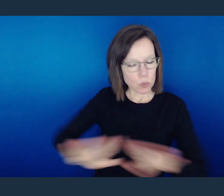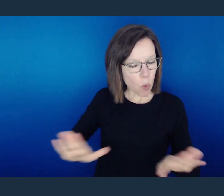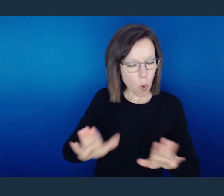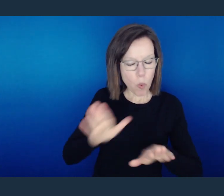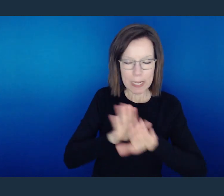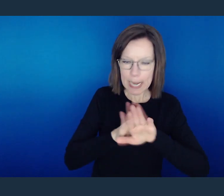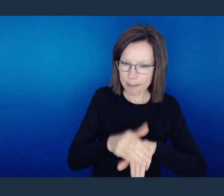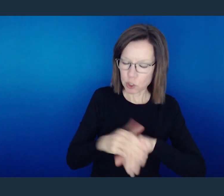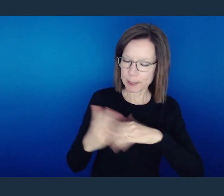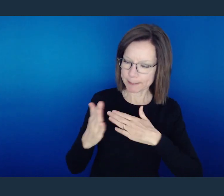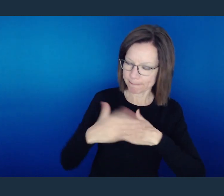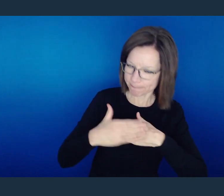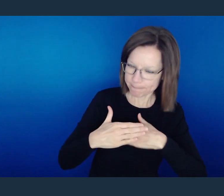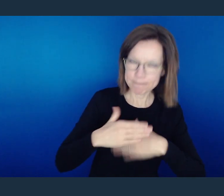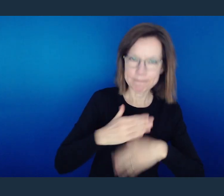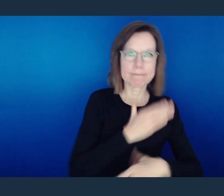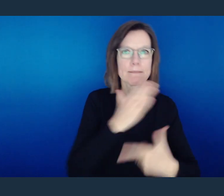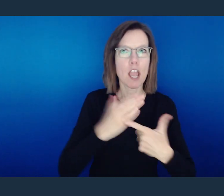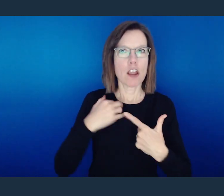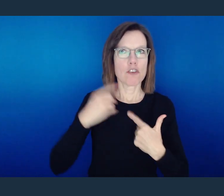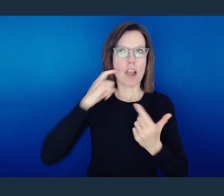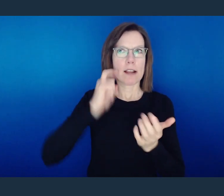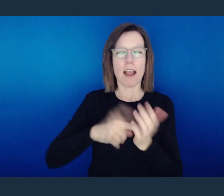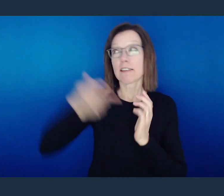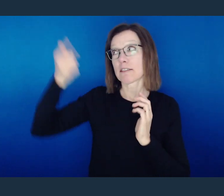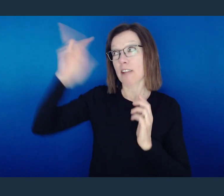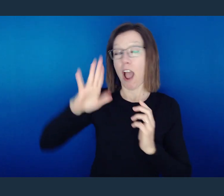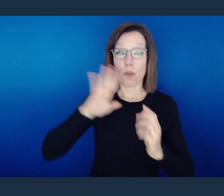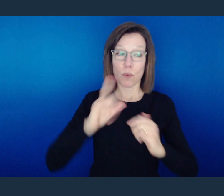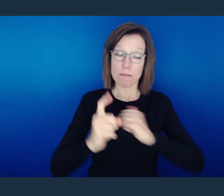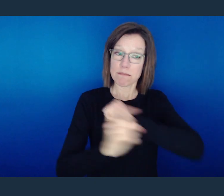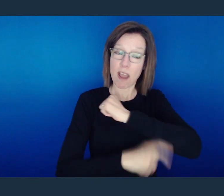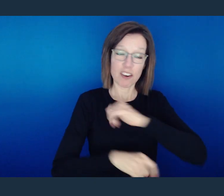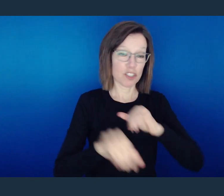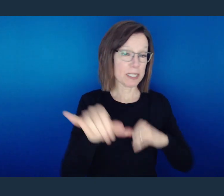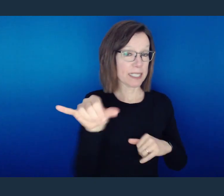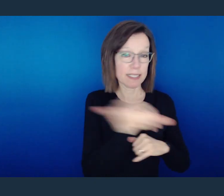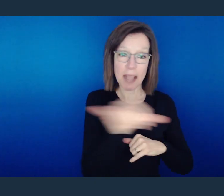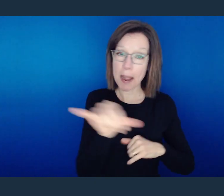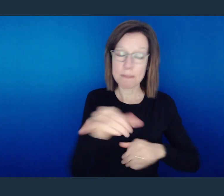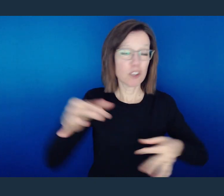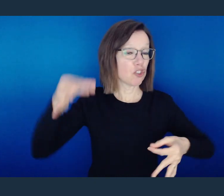and that we also need to realize that God is not partial and therefore we're subject